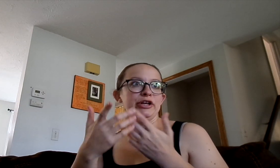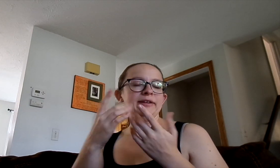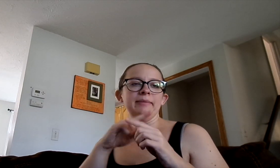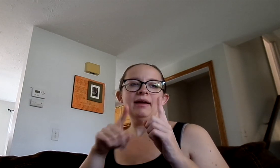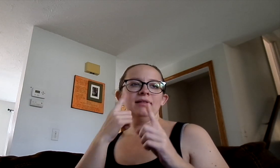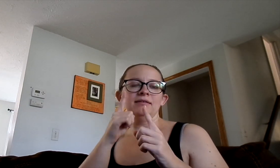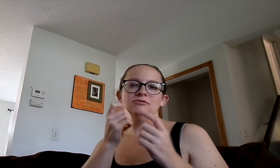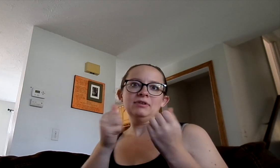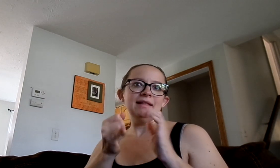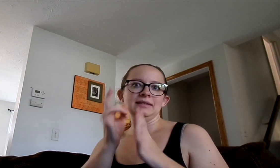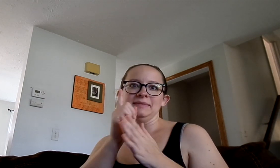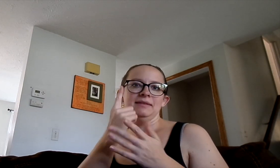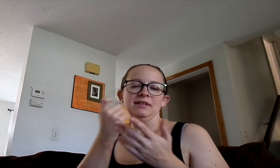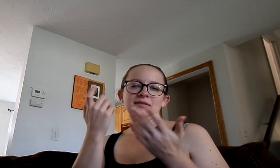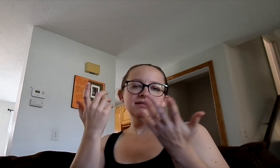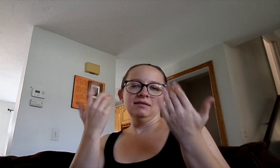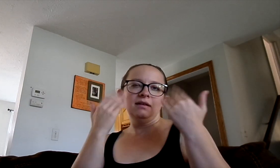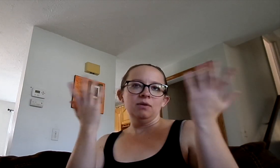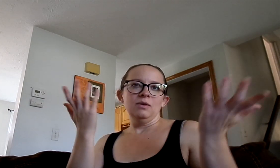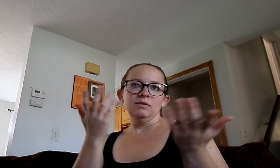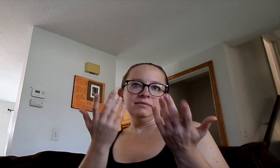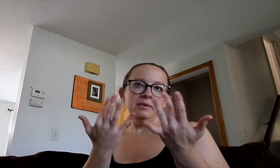I'll have to email her. I know it's kind of last minute.